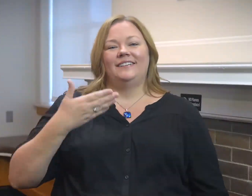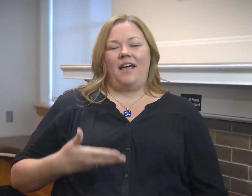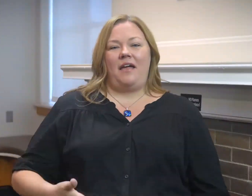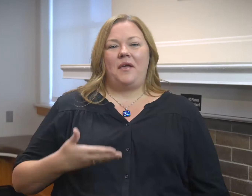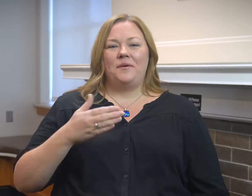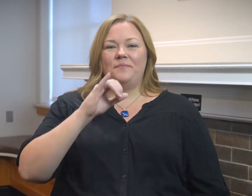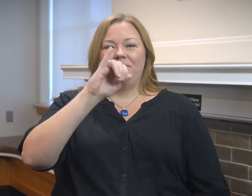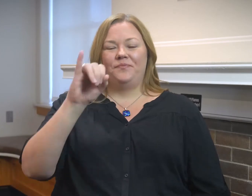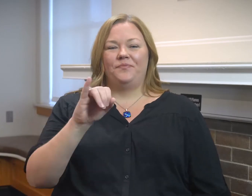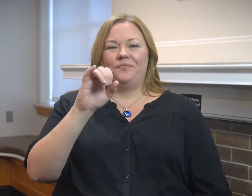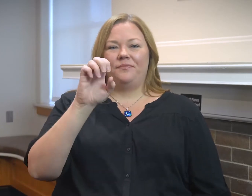Hi.